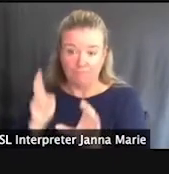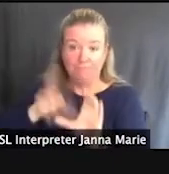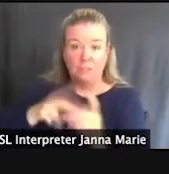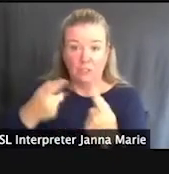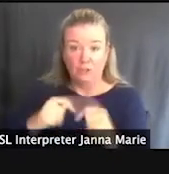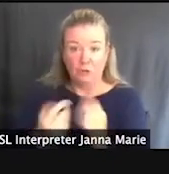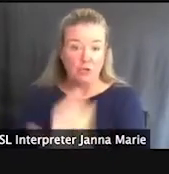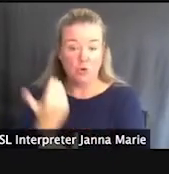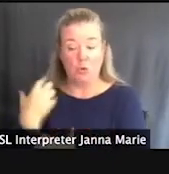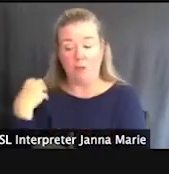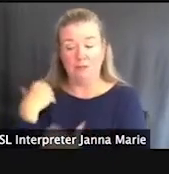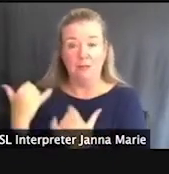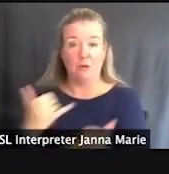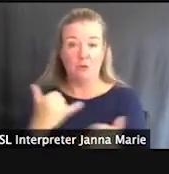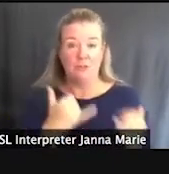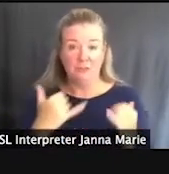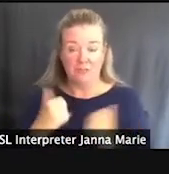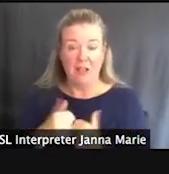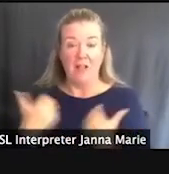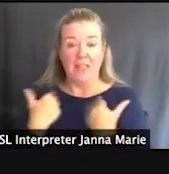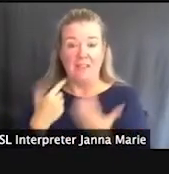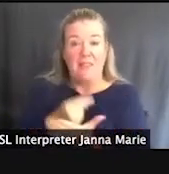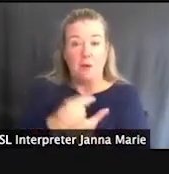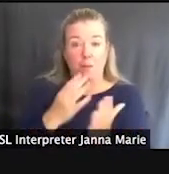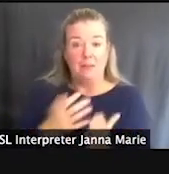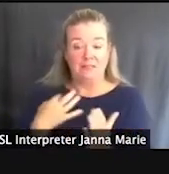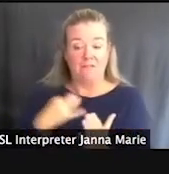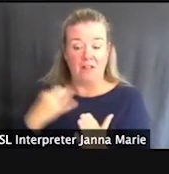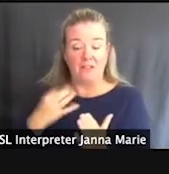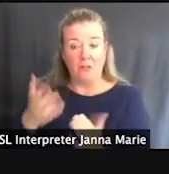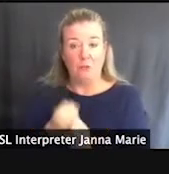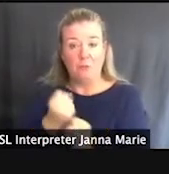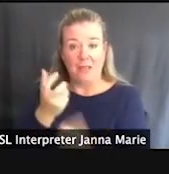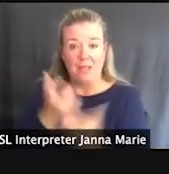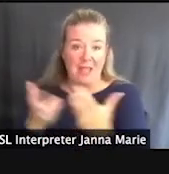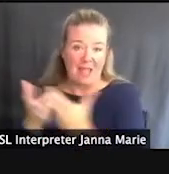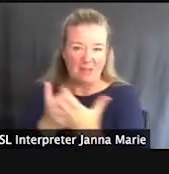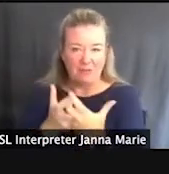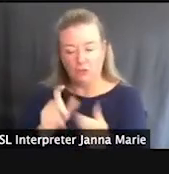activities. They have therapists and volunteers on hand to make adaptations and modifications to all the different types of equipment.